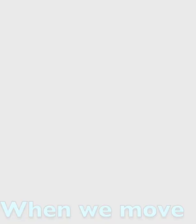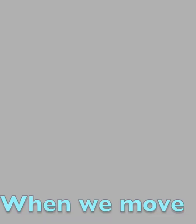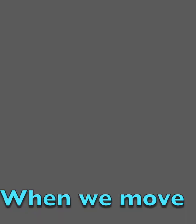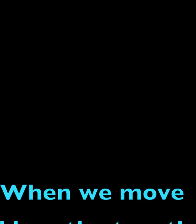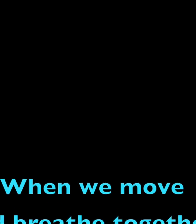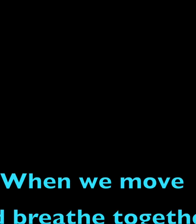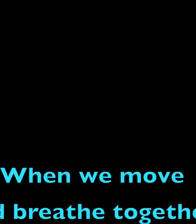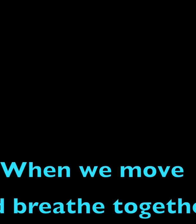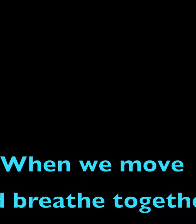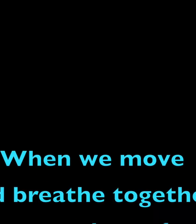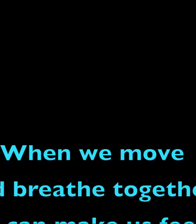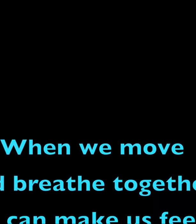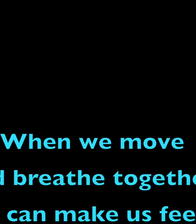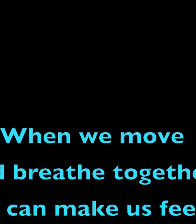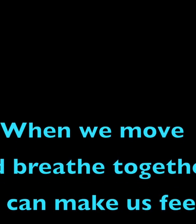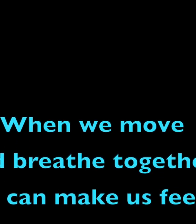Even though you're learning virtually...